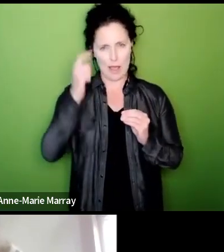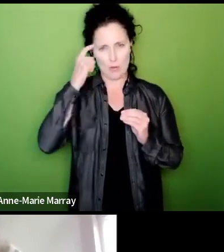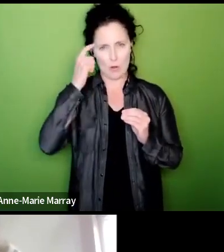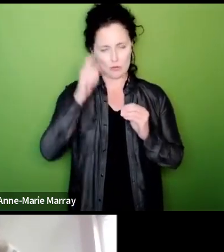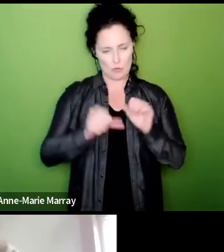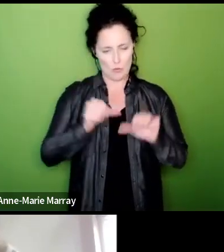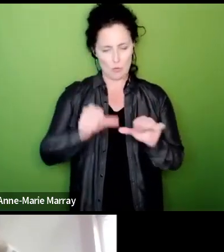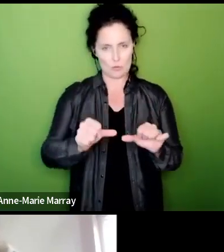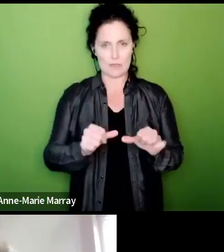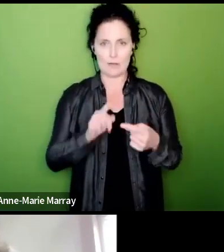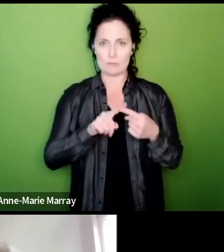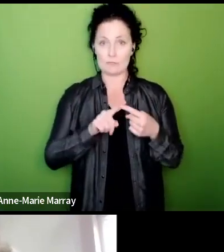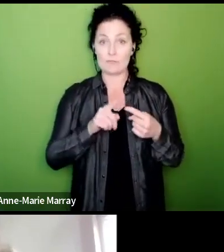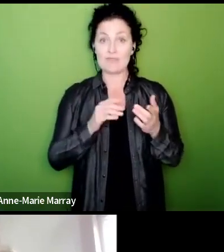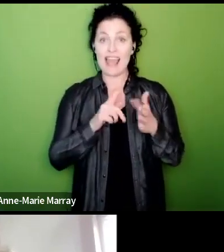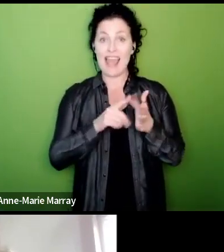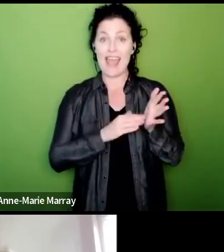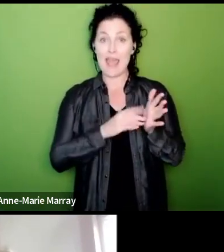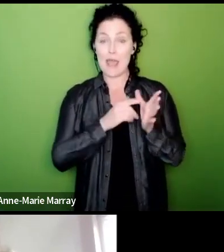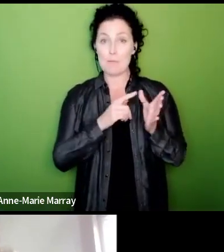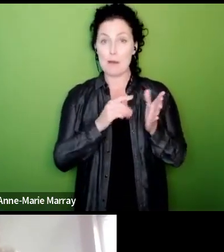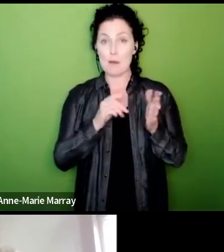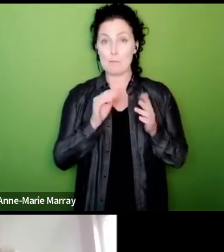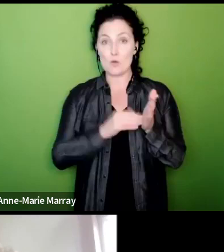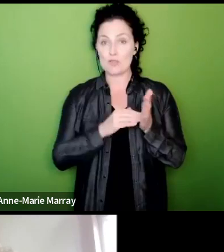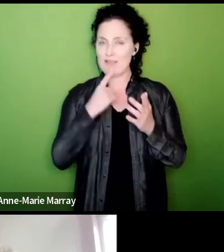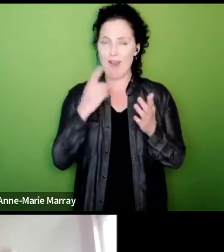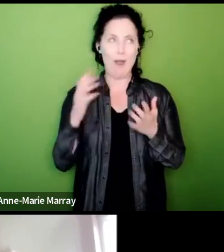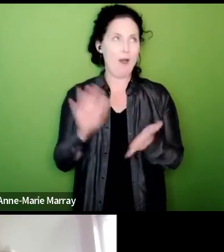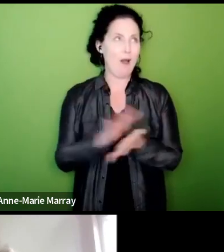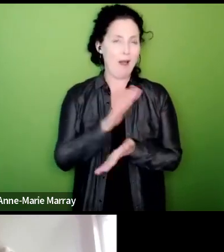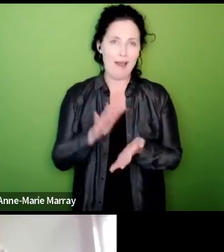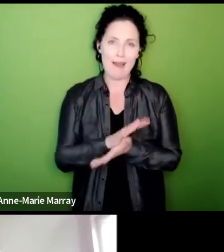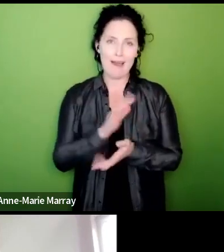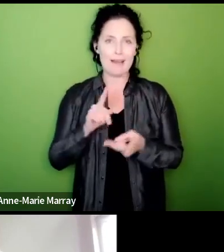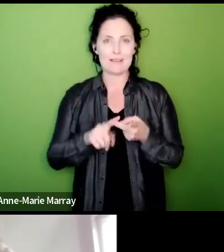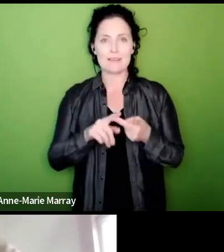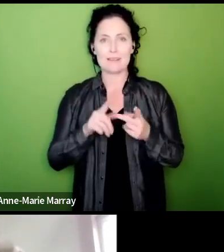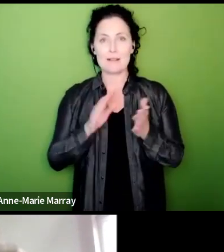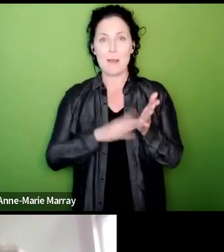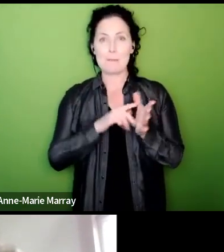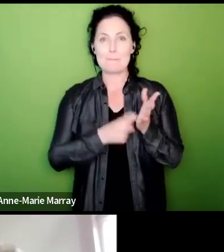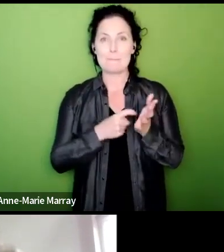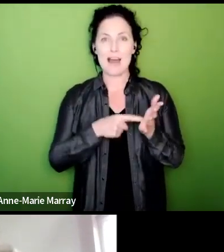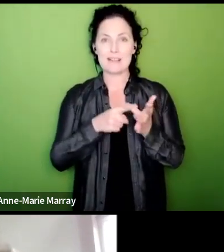ones Emma Mooney says she's absolutely made up that's brilliant Martin Cavanagh who is the DWP